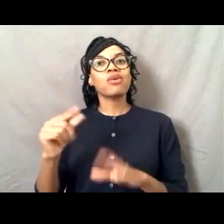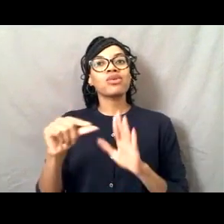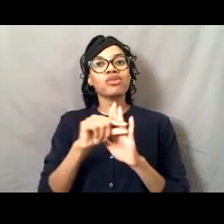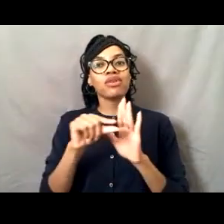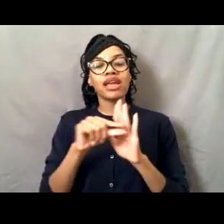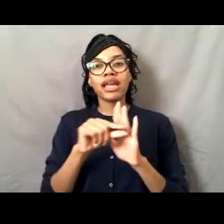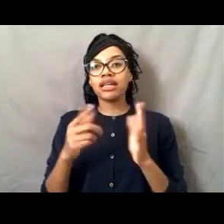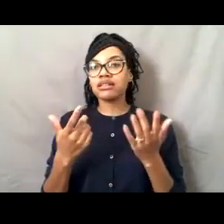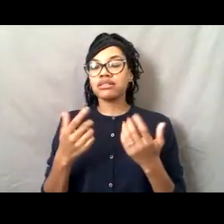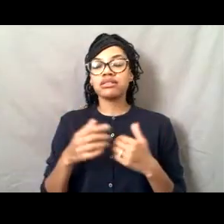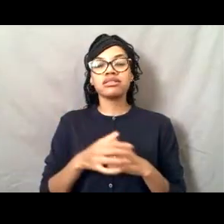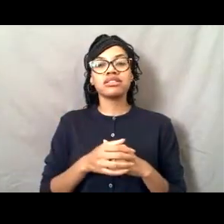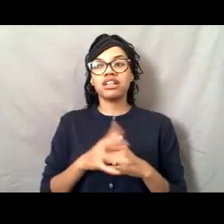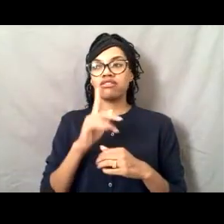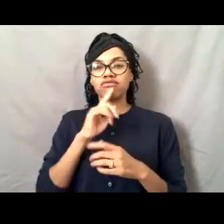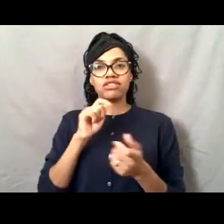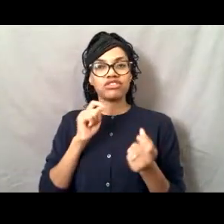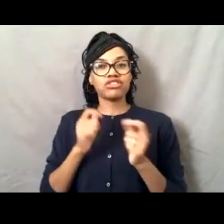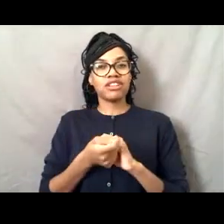It changed my life. And